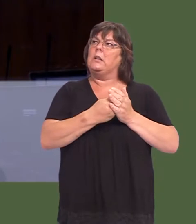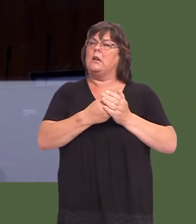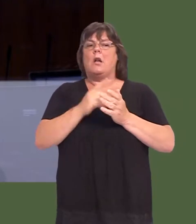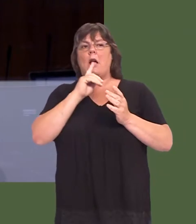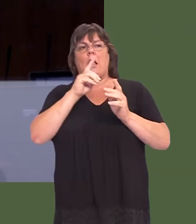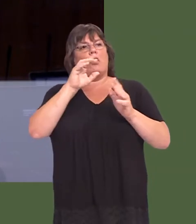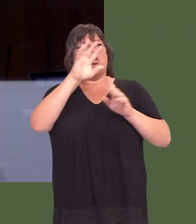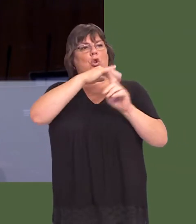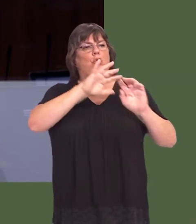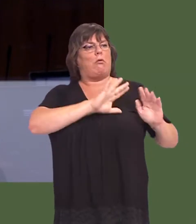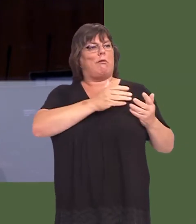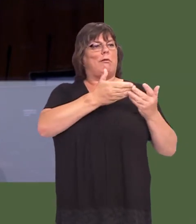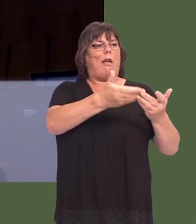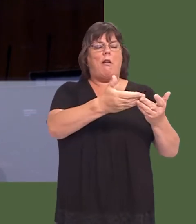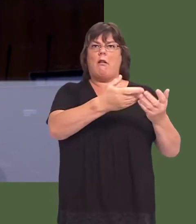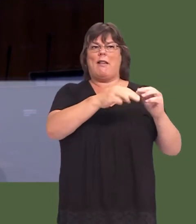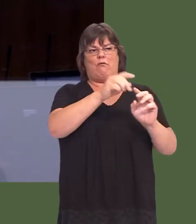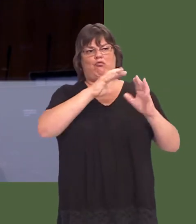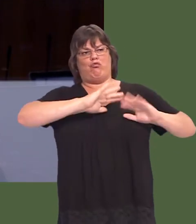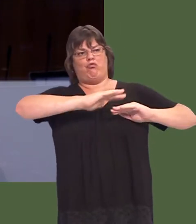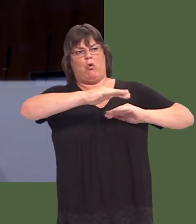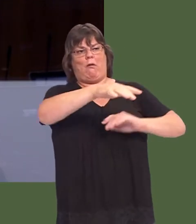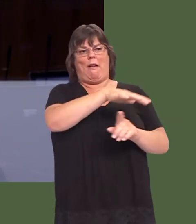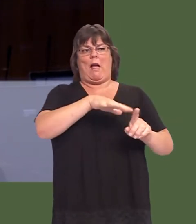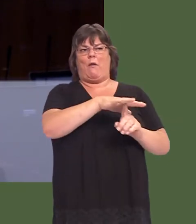Delivering services such as social care in a rural setting is always going to face additional